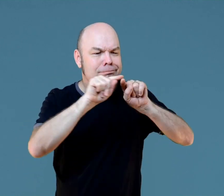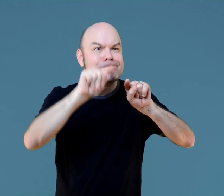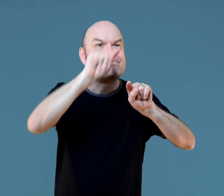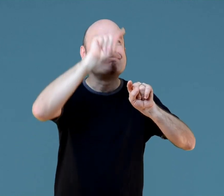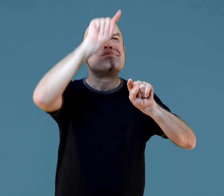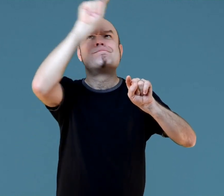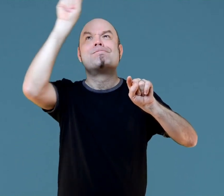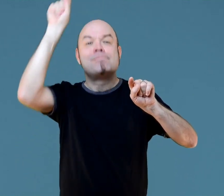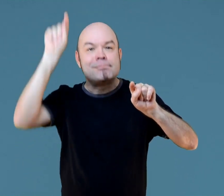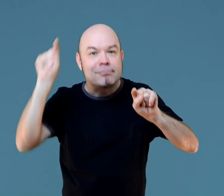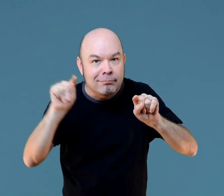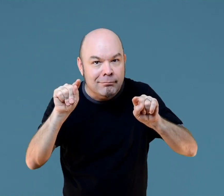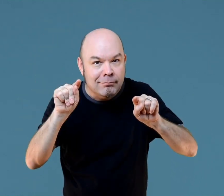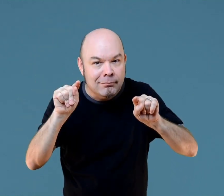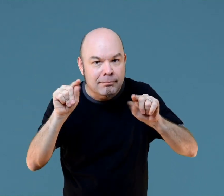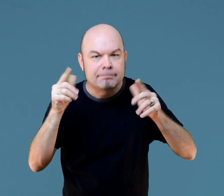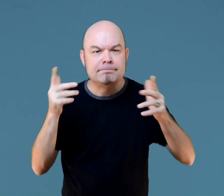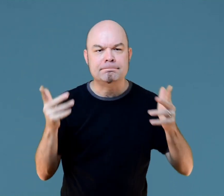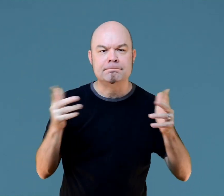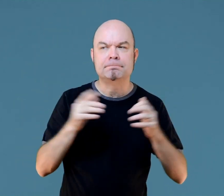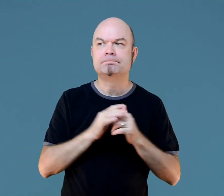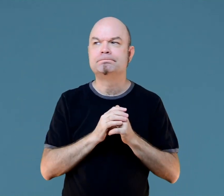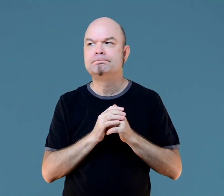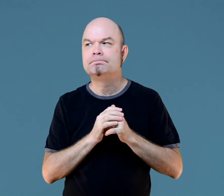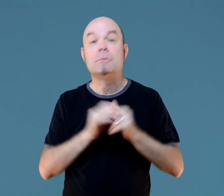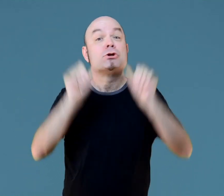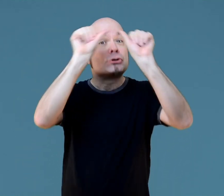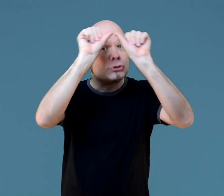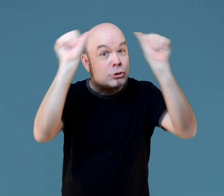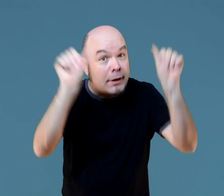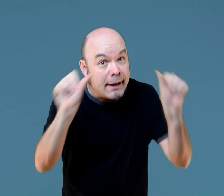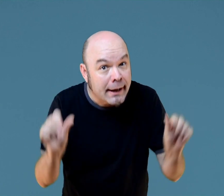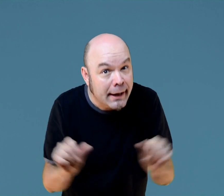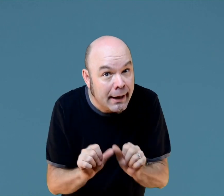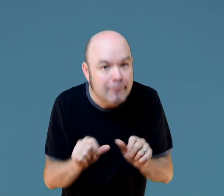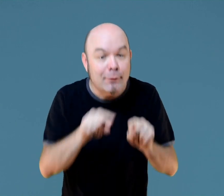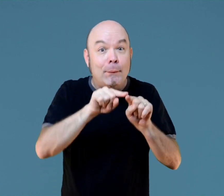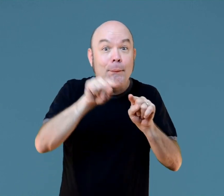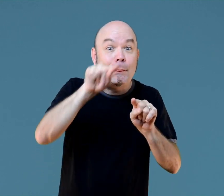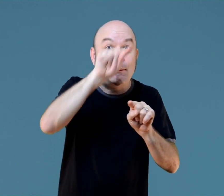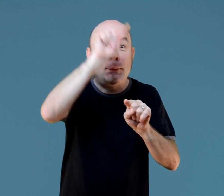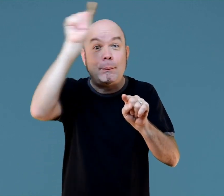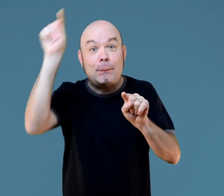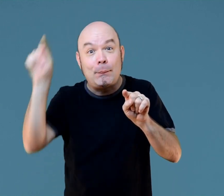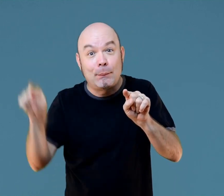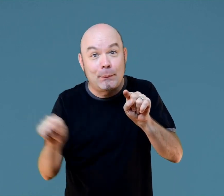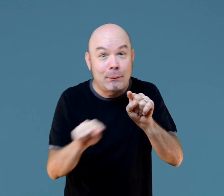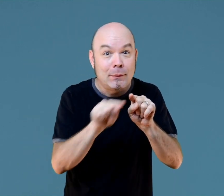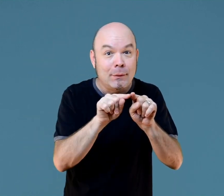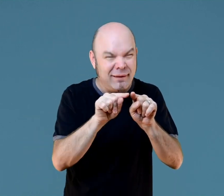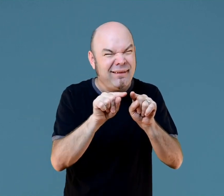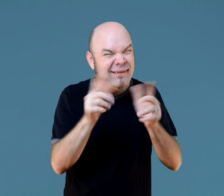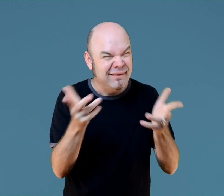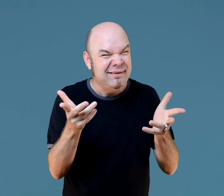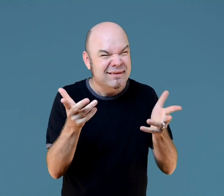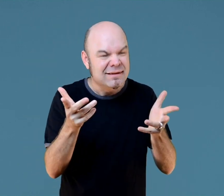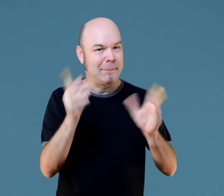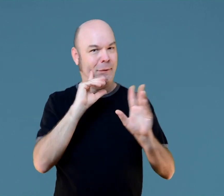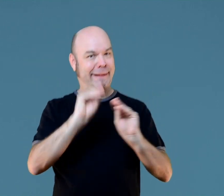Way up here Or a shape like this squiggly circle